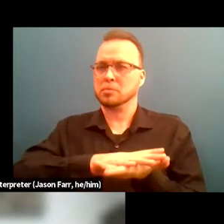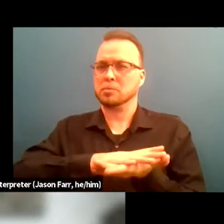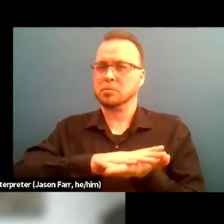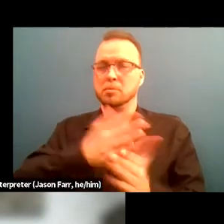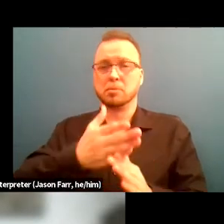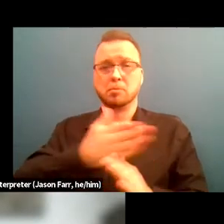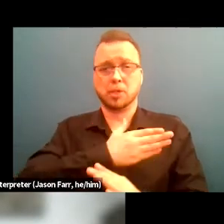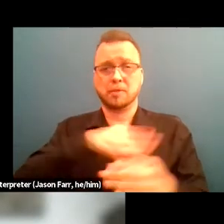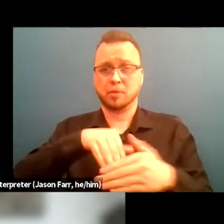the transitions house.